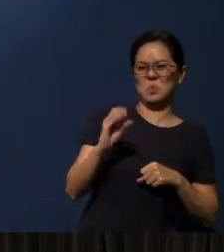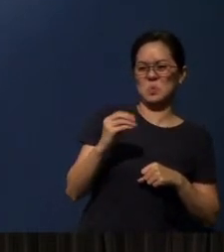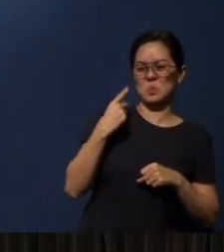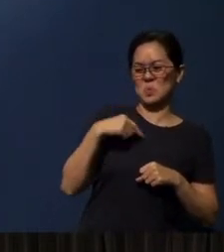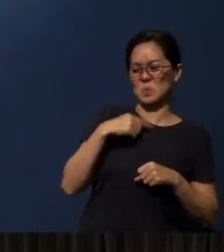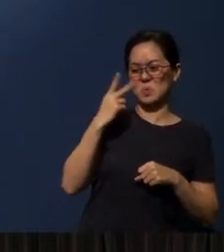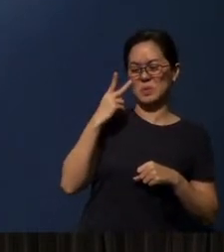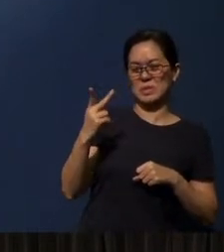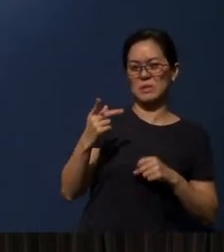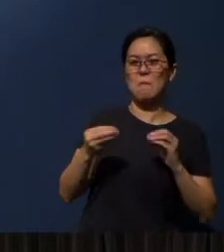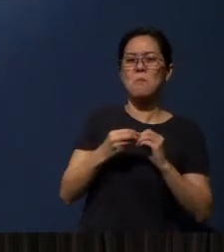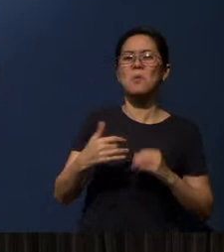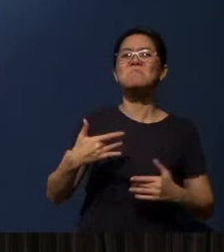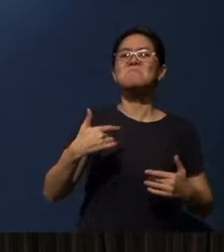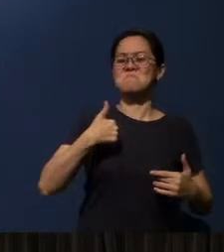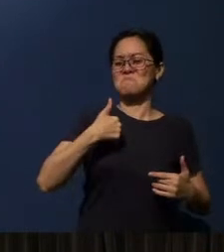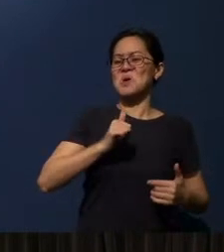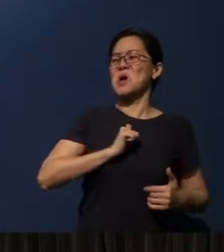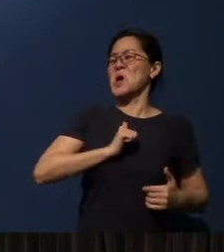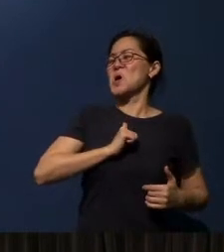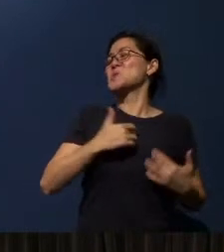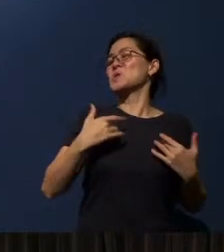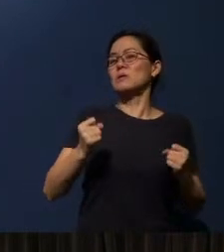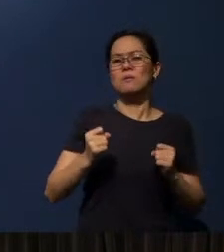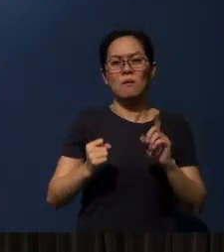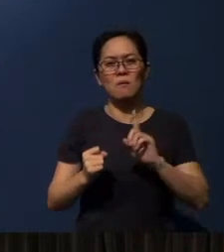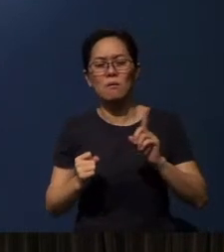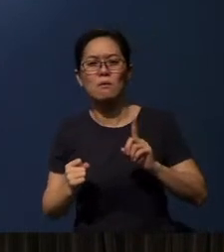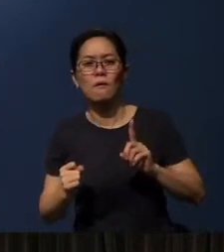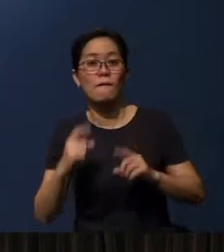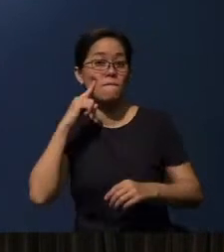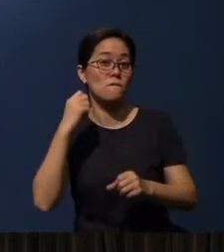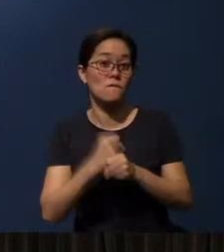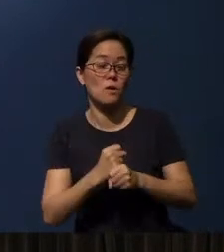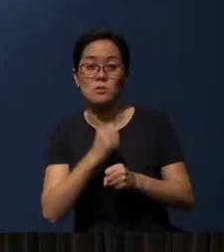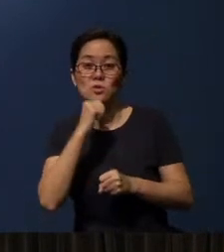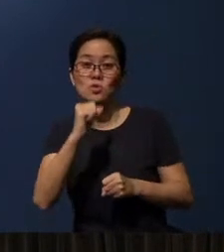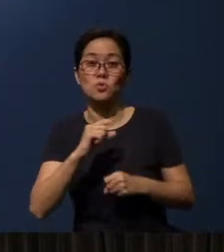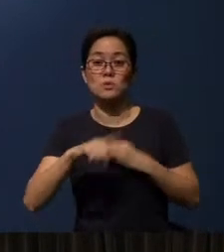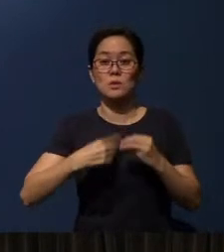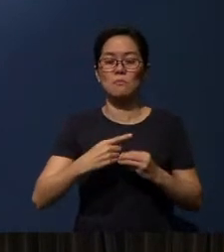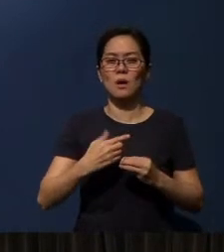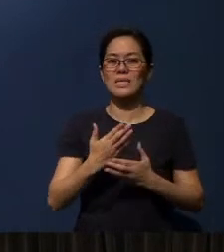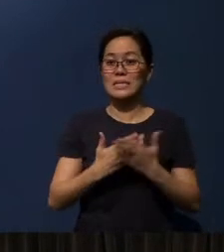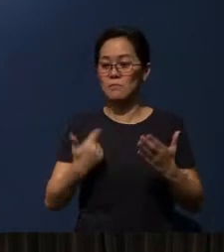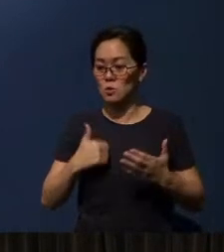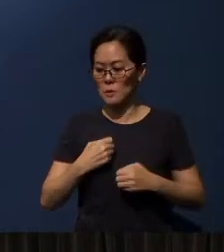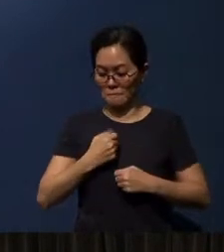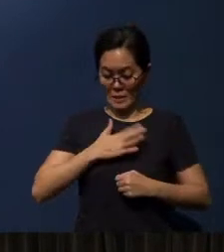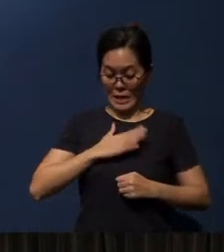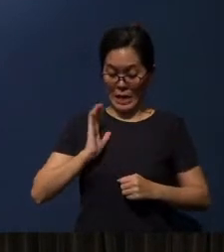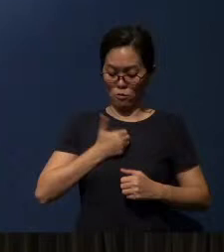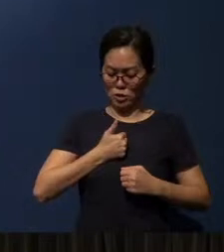It is more self confidence. So faith is not really about something that we produce ourselves.